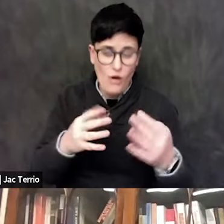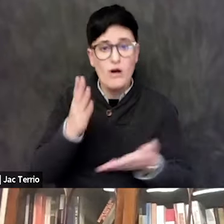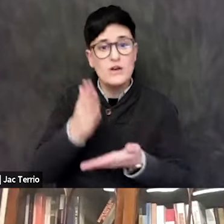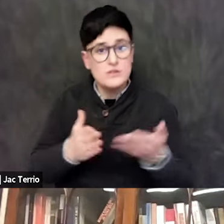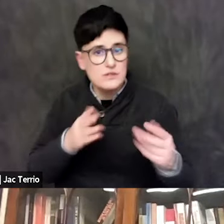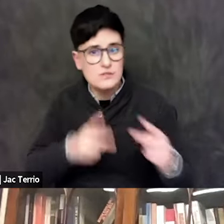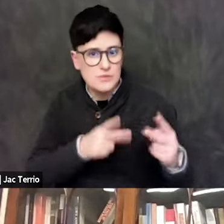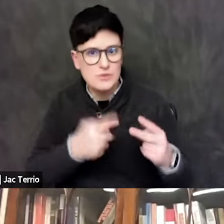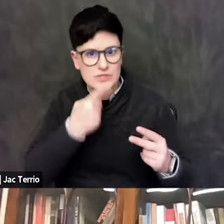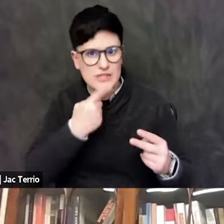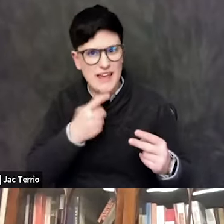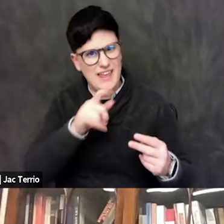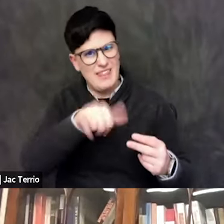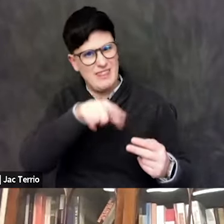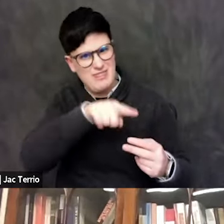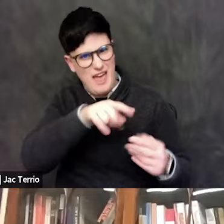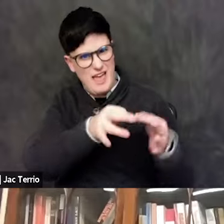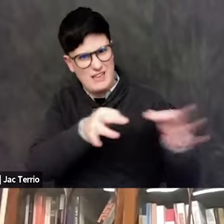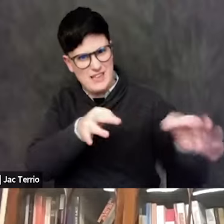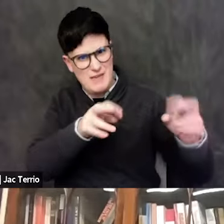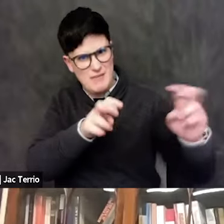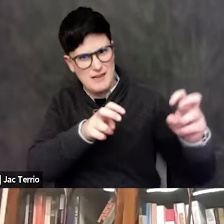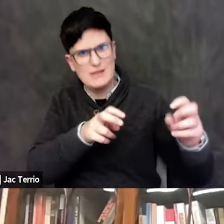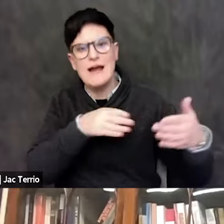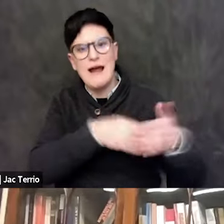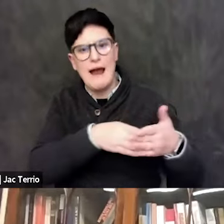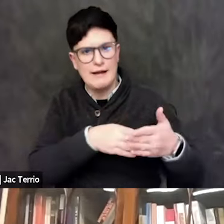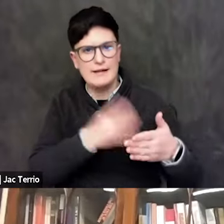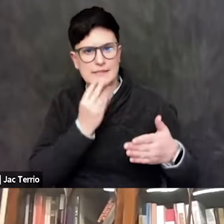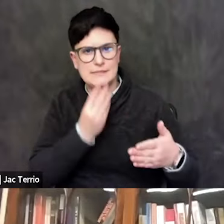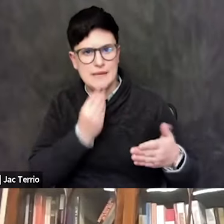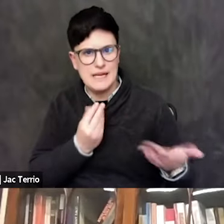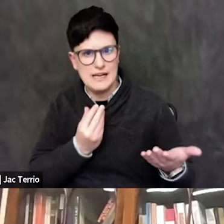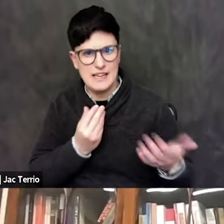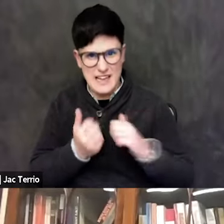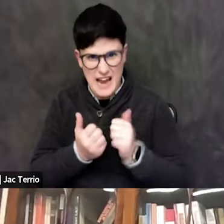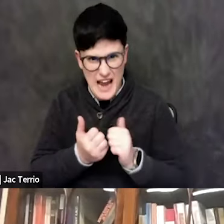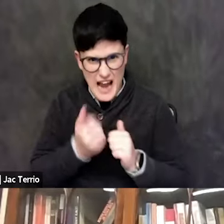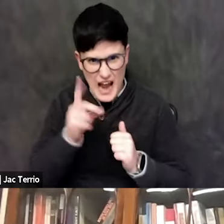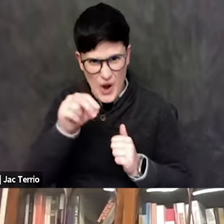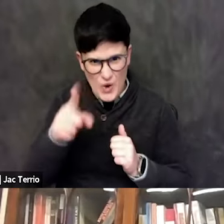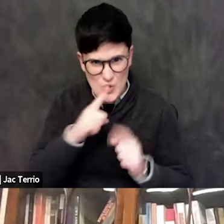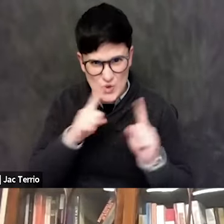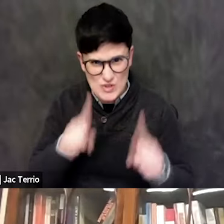that's anti-Semitic to say that. How do you respon... How do you respond to that?